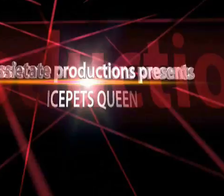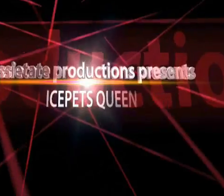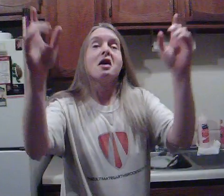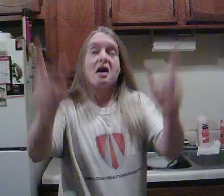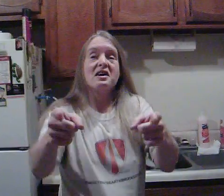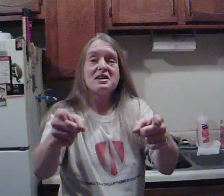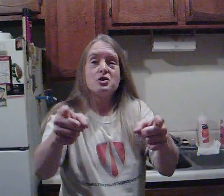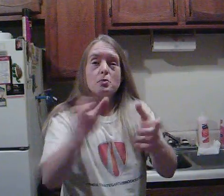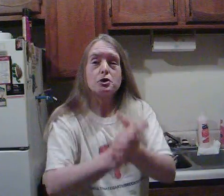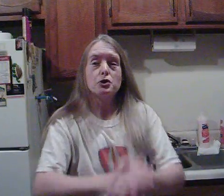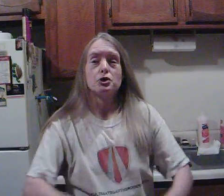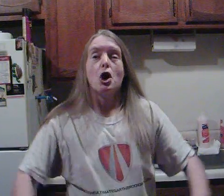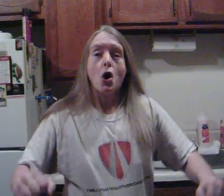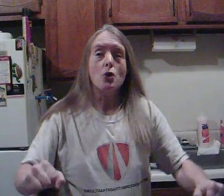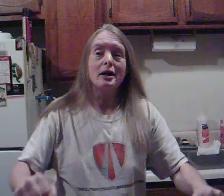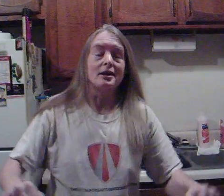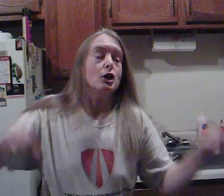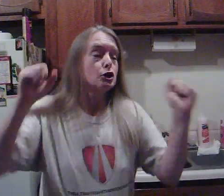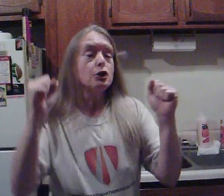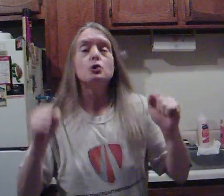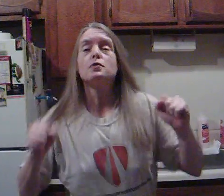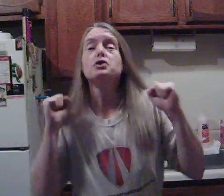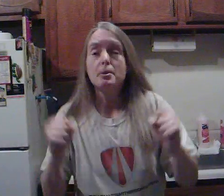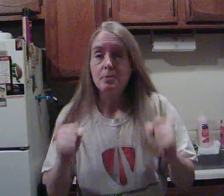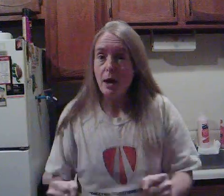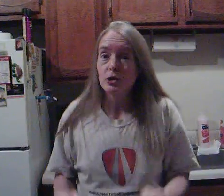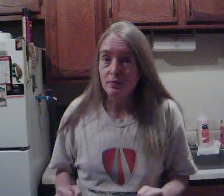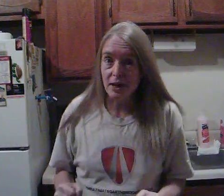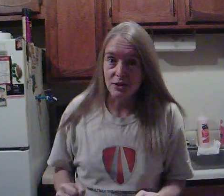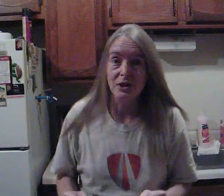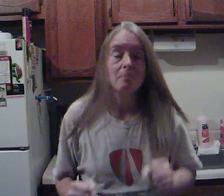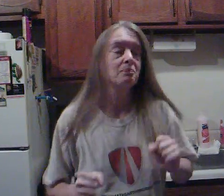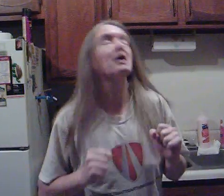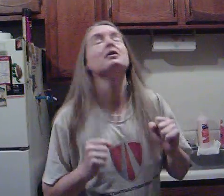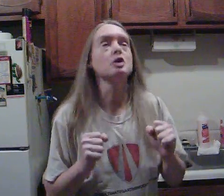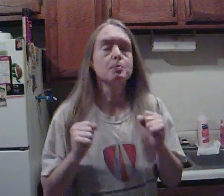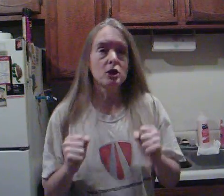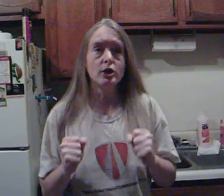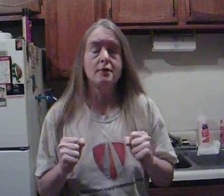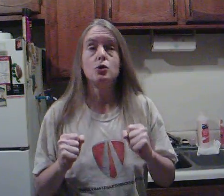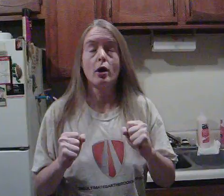HEY TRIPPSTERS, OKAY, good news for James Patterson fans. Especially if